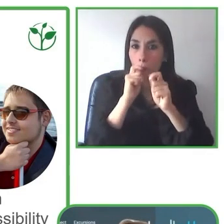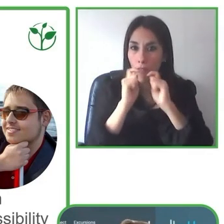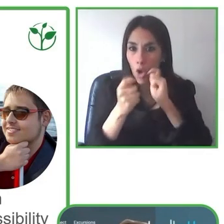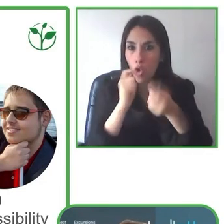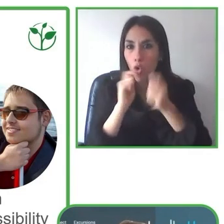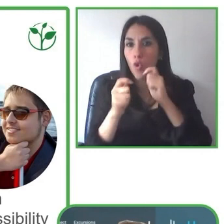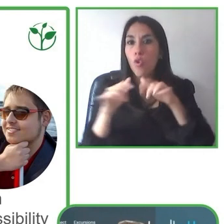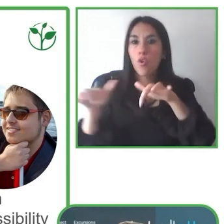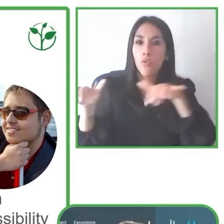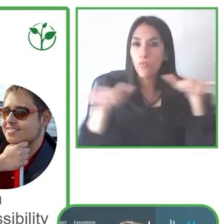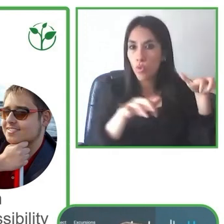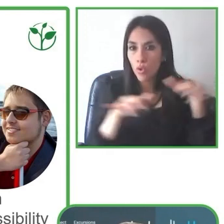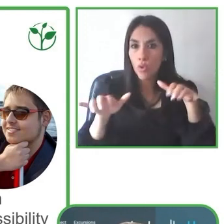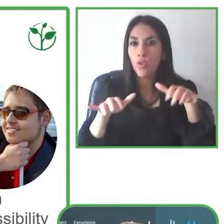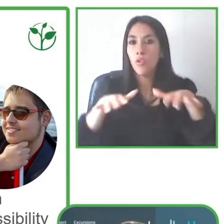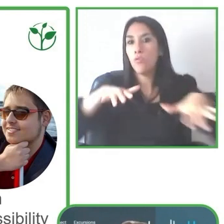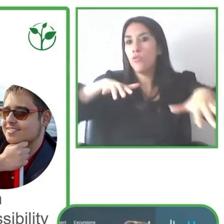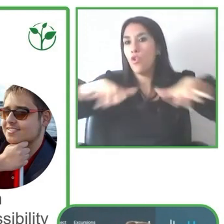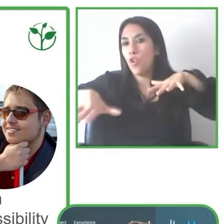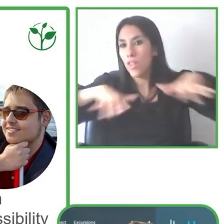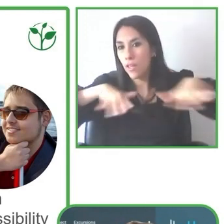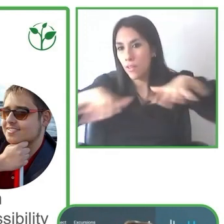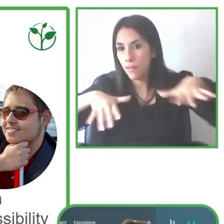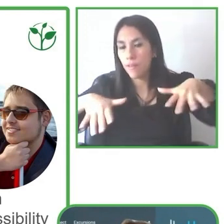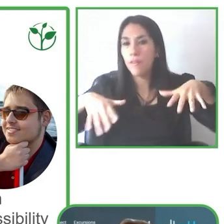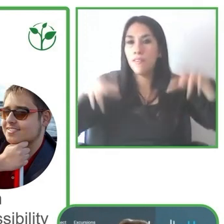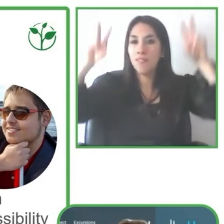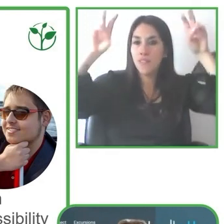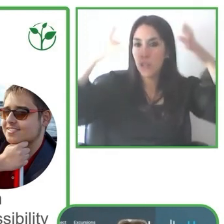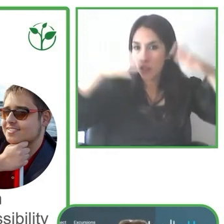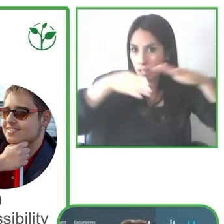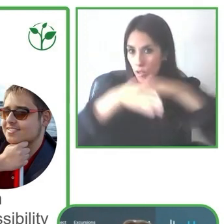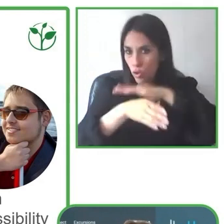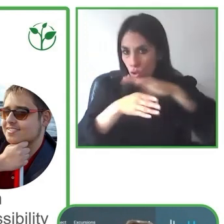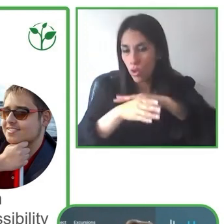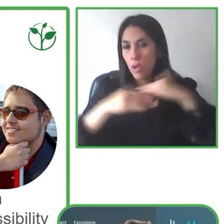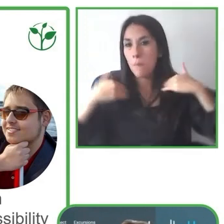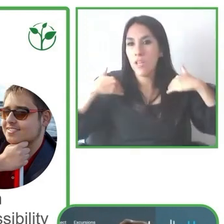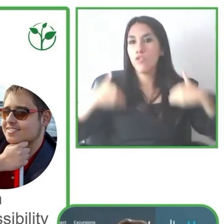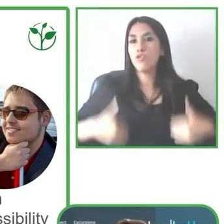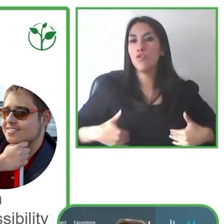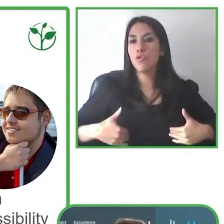With over ten years of experience. But my first job was a college for blind musician.